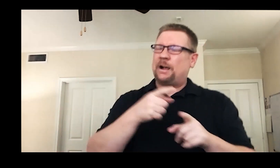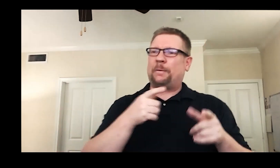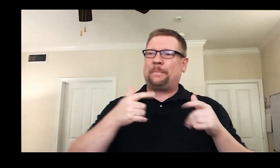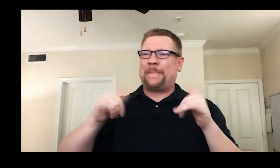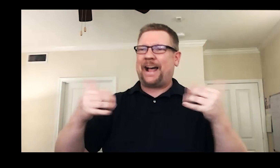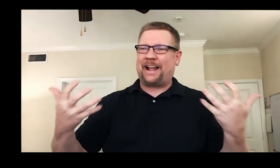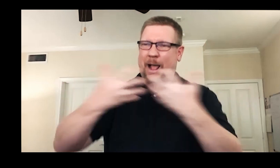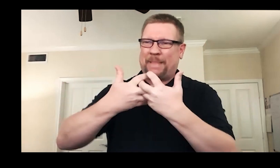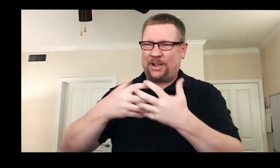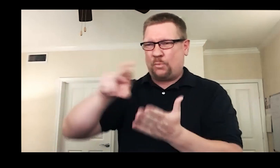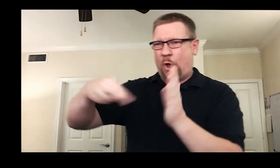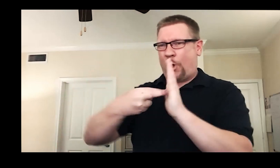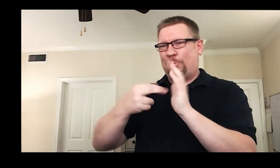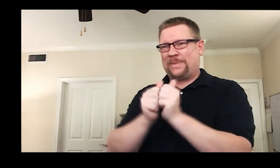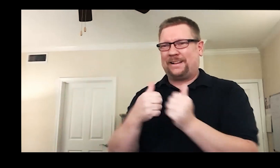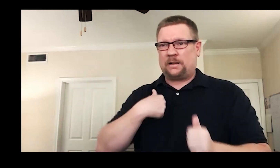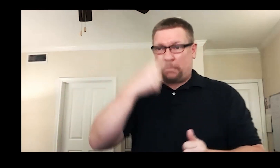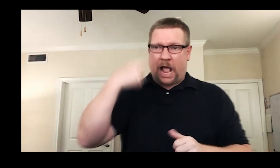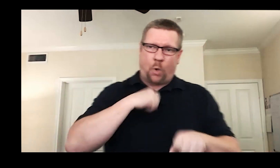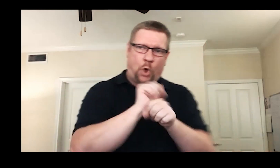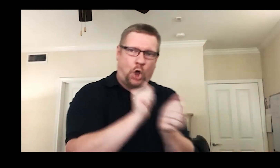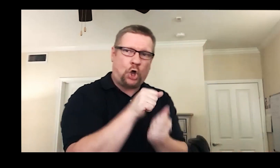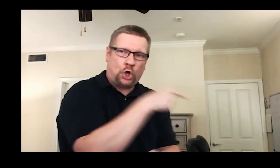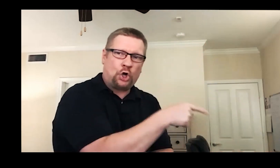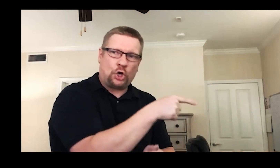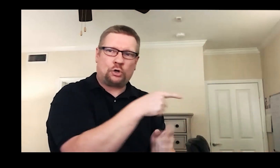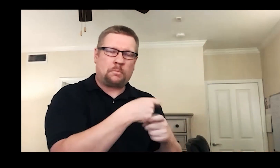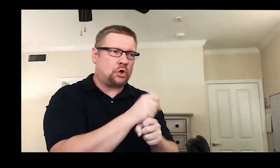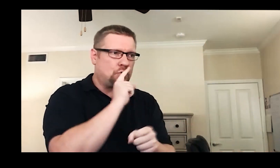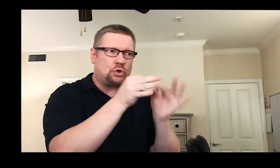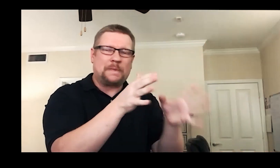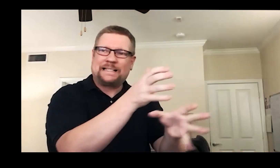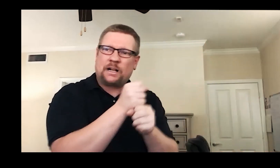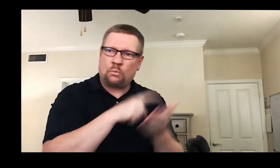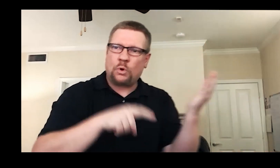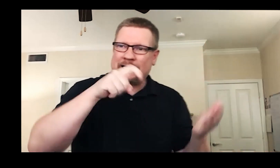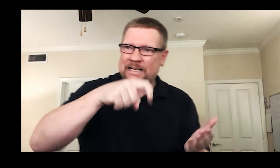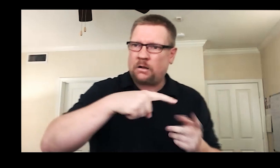to make sure the interpreting team had what they needed to be successful,